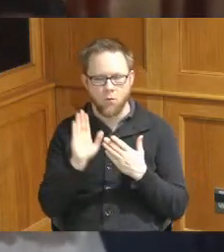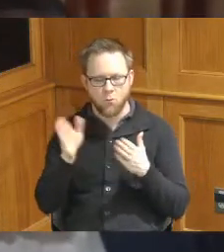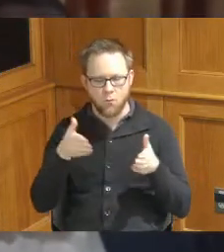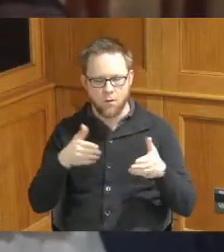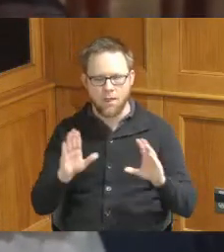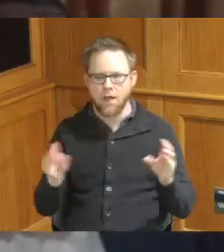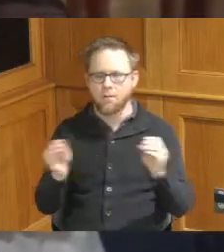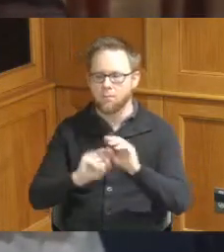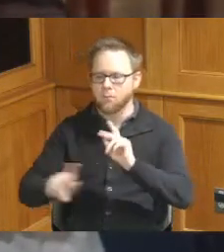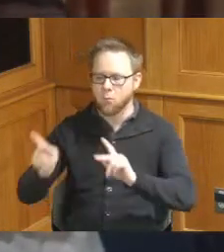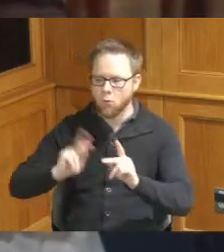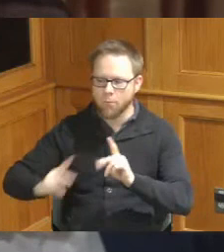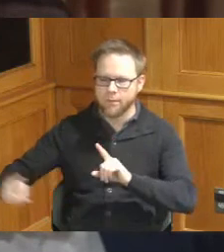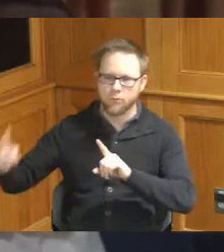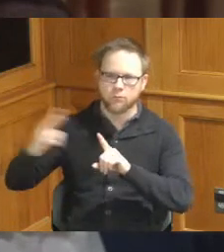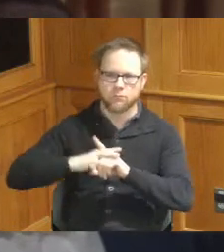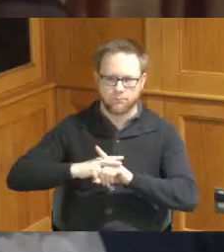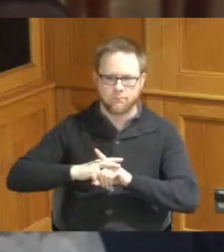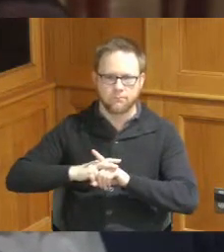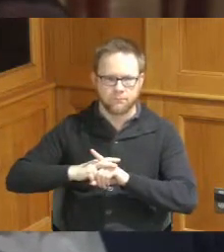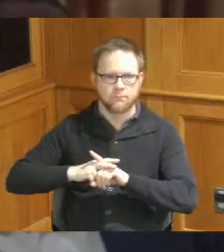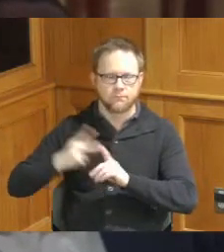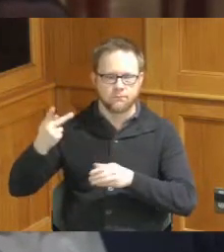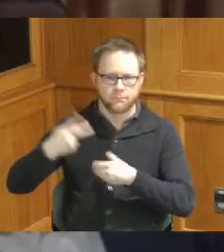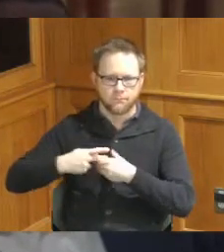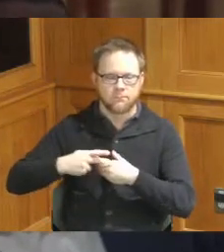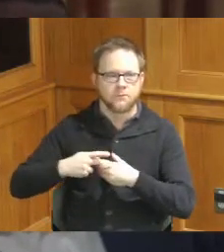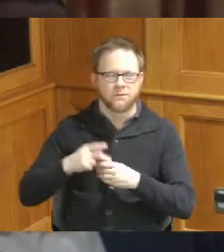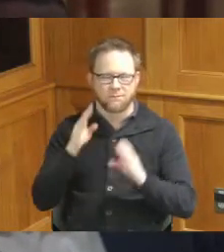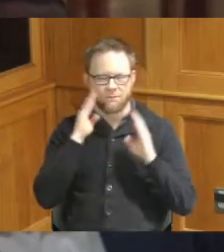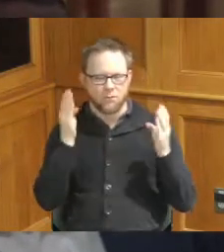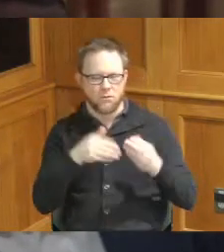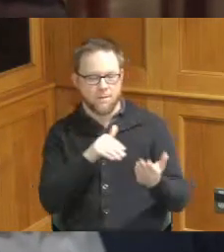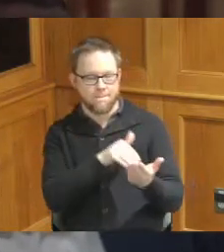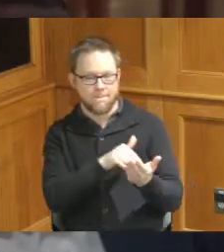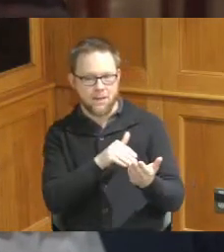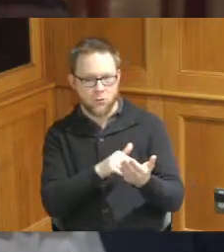individuals to participate which is focused on medical and dental assistance training